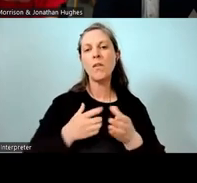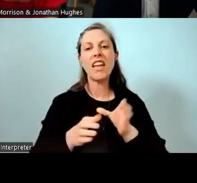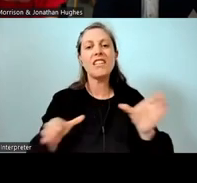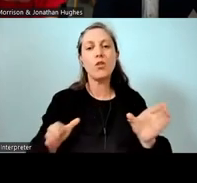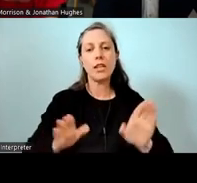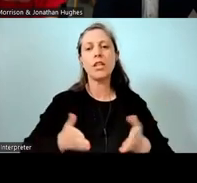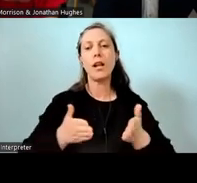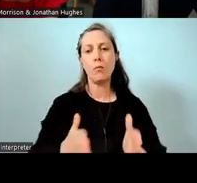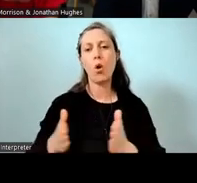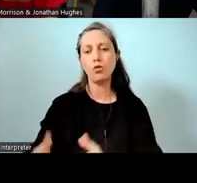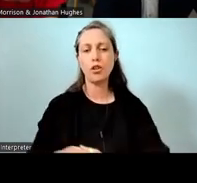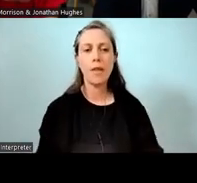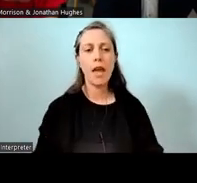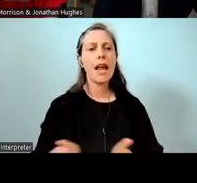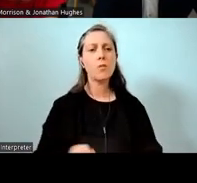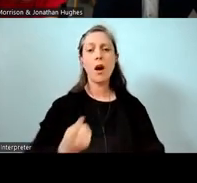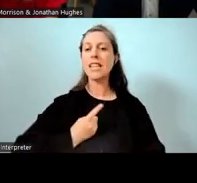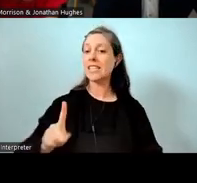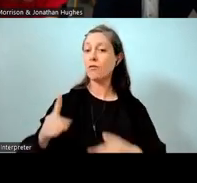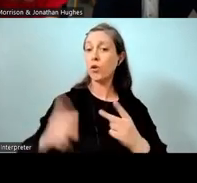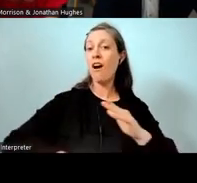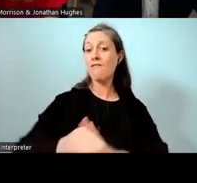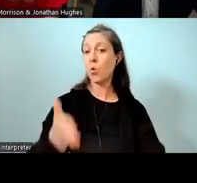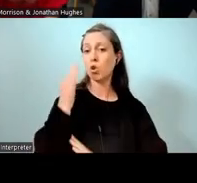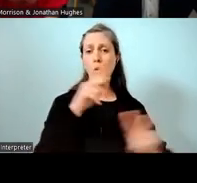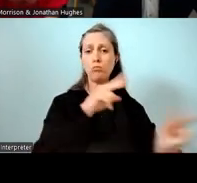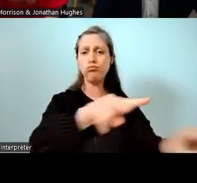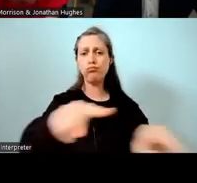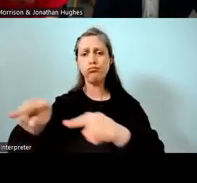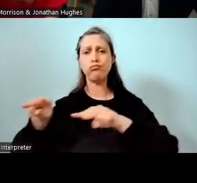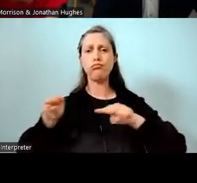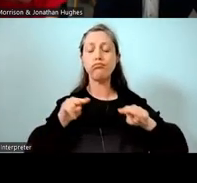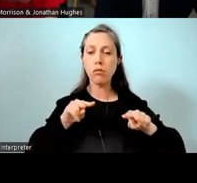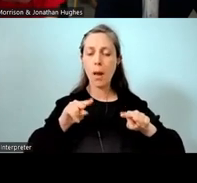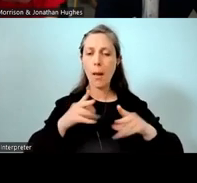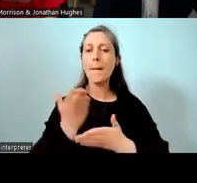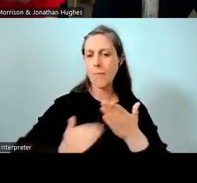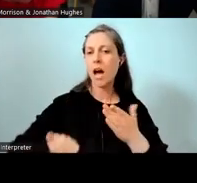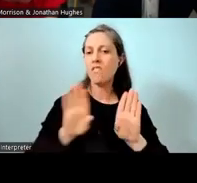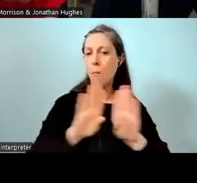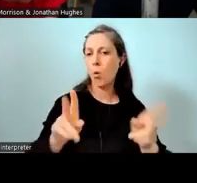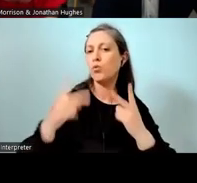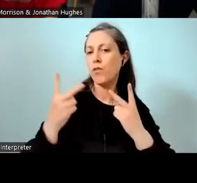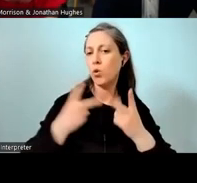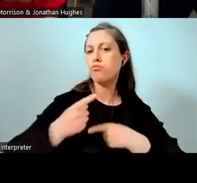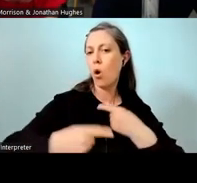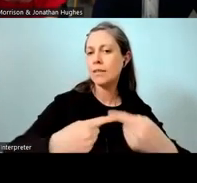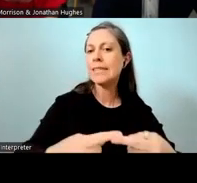Obviously, those self review go right through the school and the board, and as part of our review process, we've got board processes as well